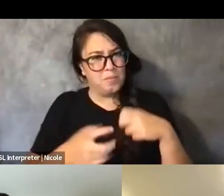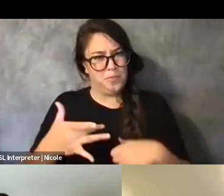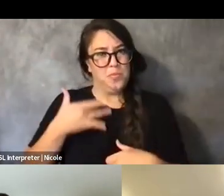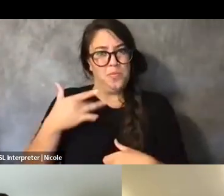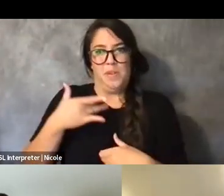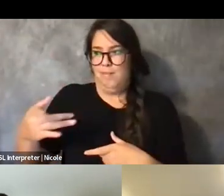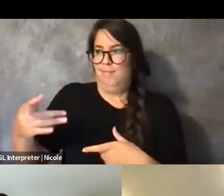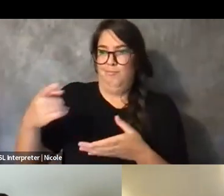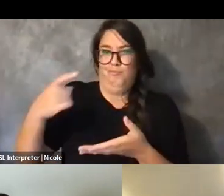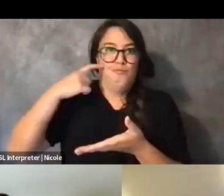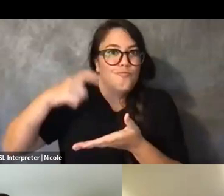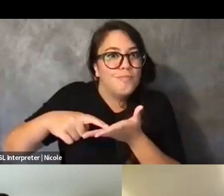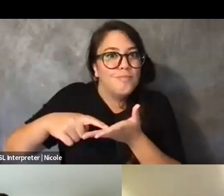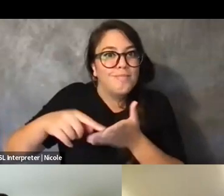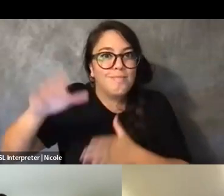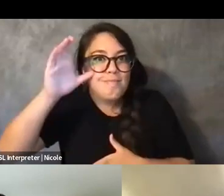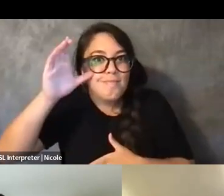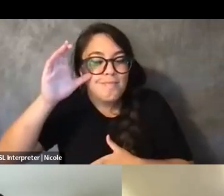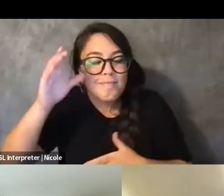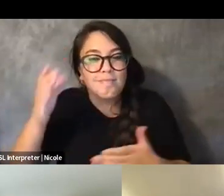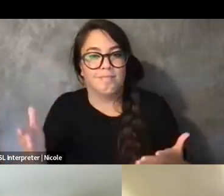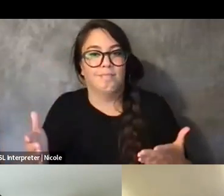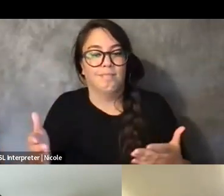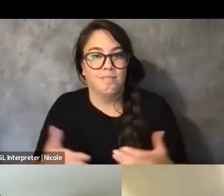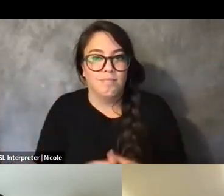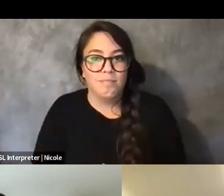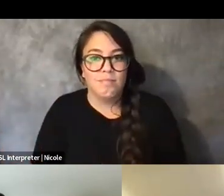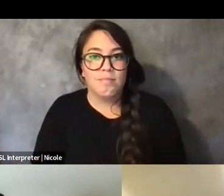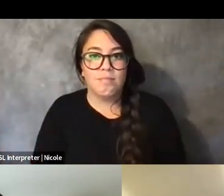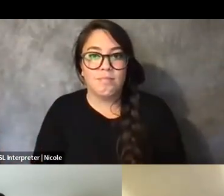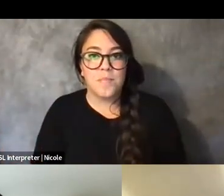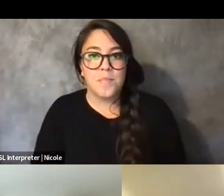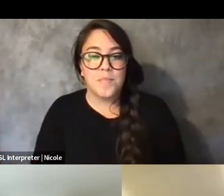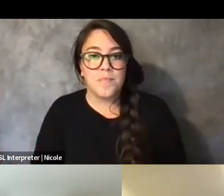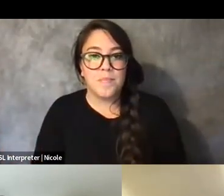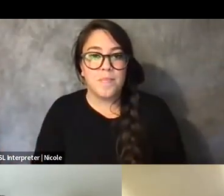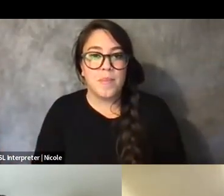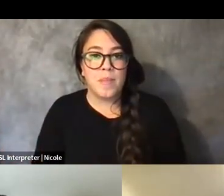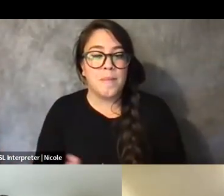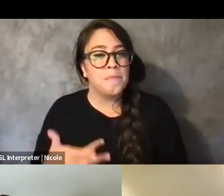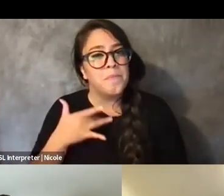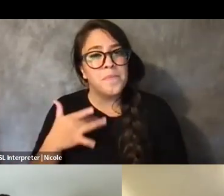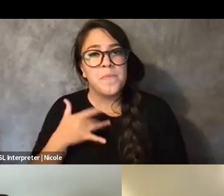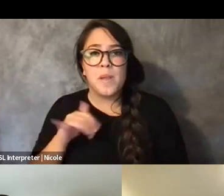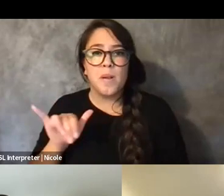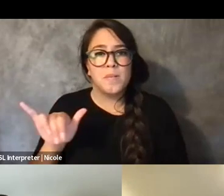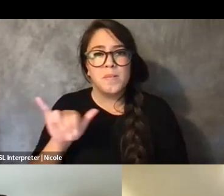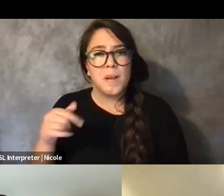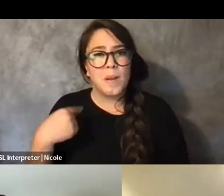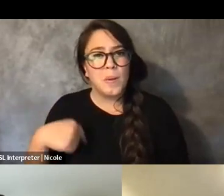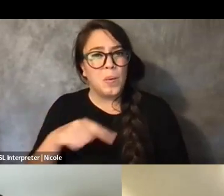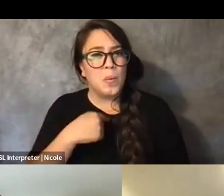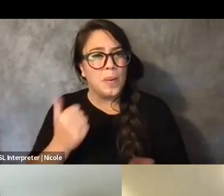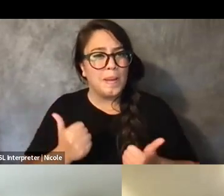It just feels like we're living in a vacuum sometimes.